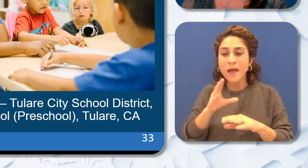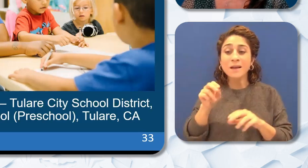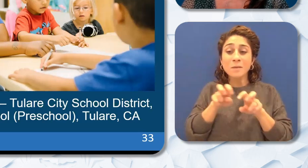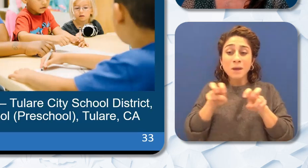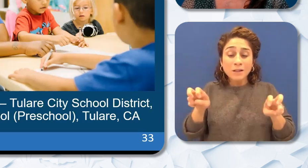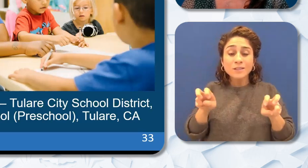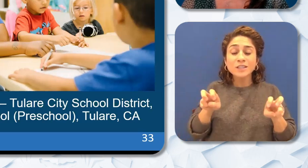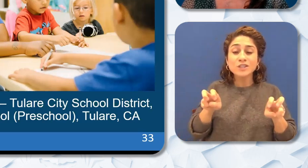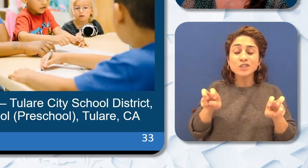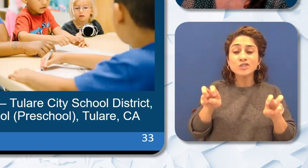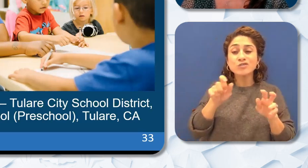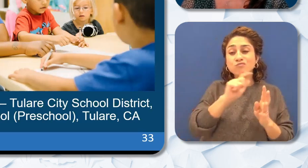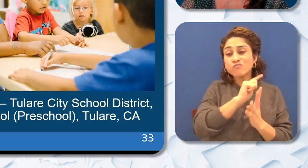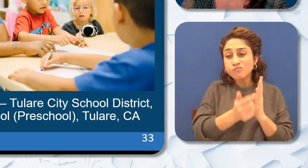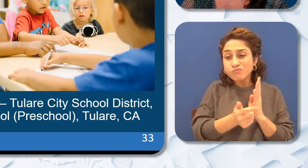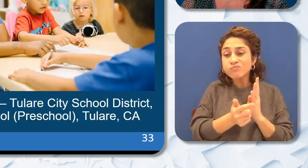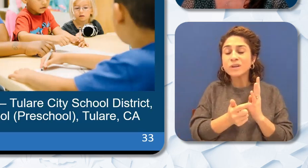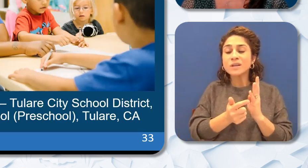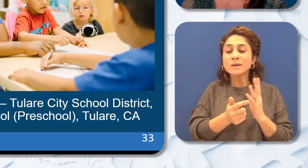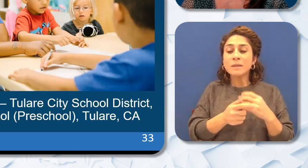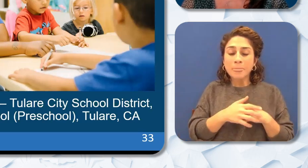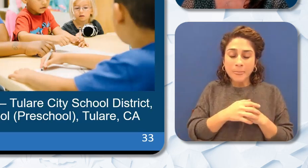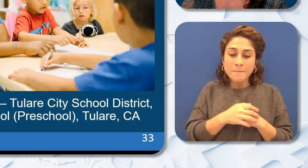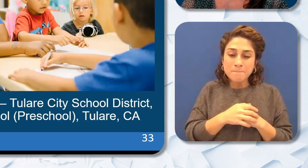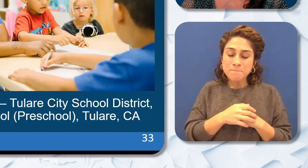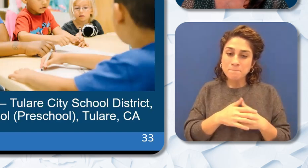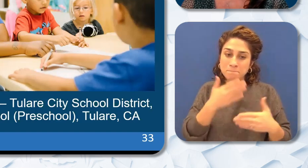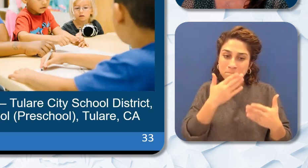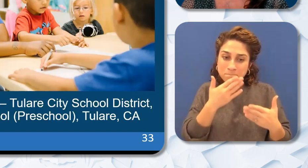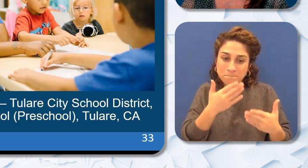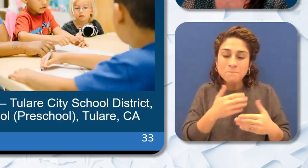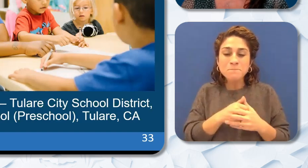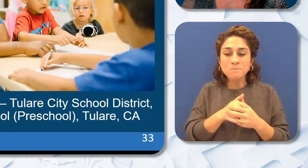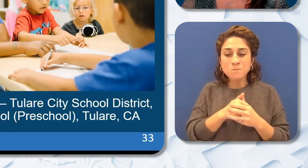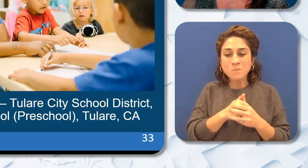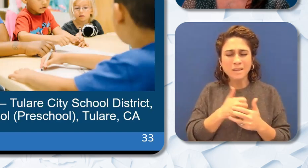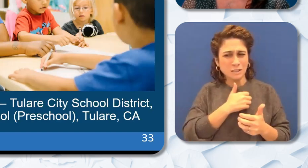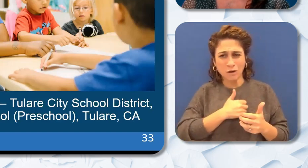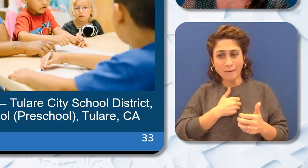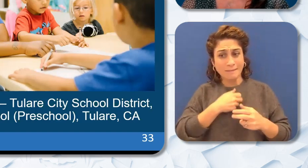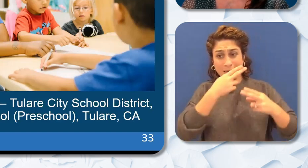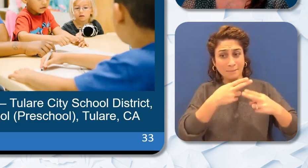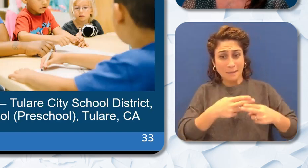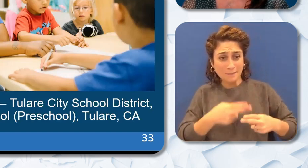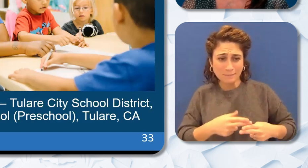Brandon Okonkwo Mrs. Lanre (Ajayi) Ayaya. Sorry. I think I didn't quite say that one